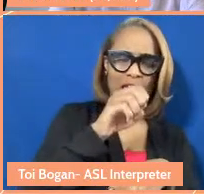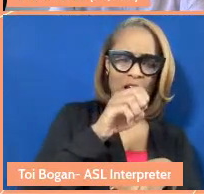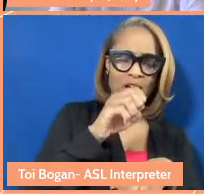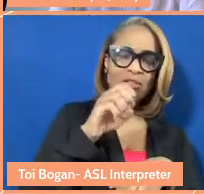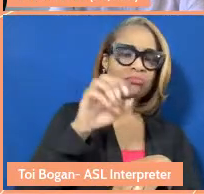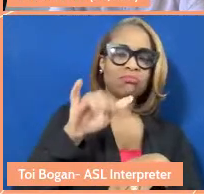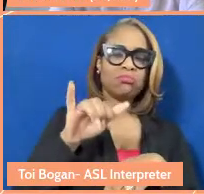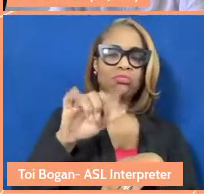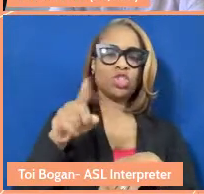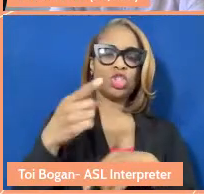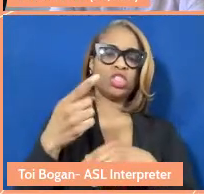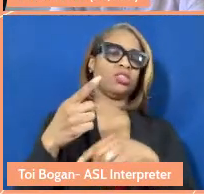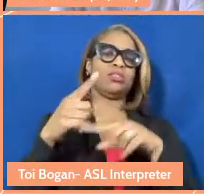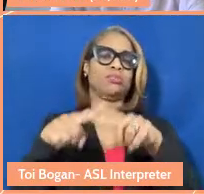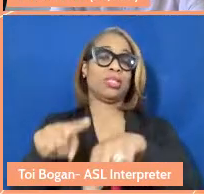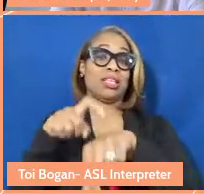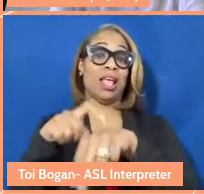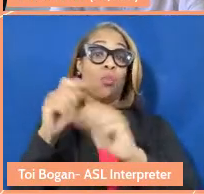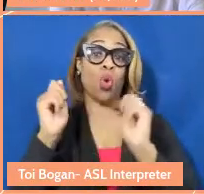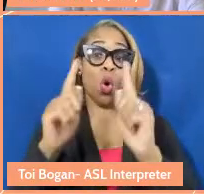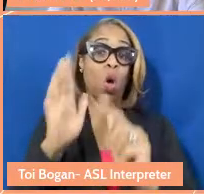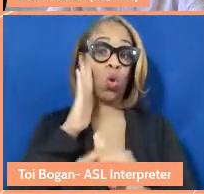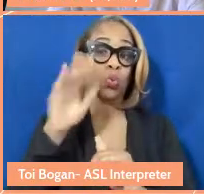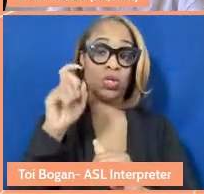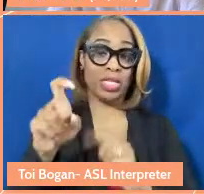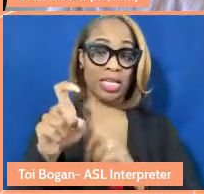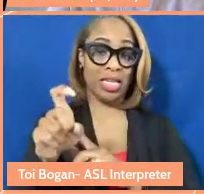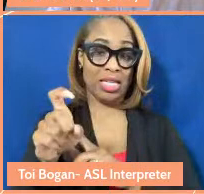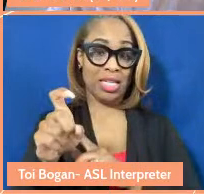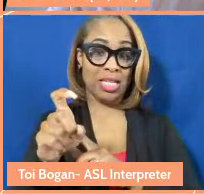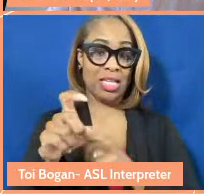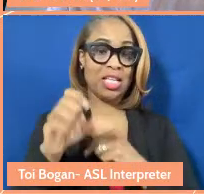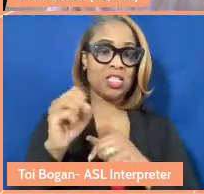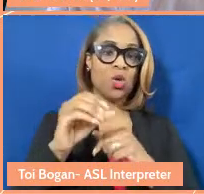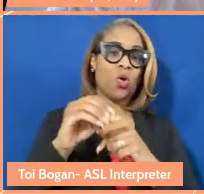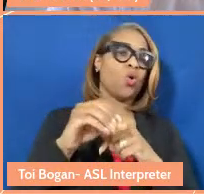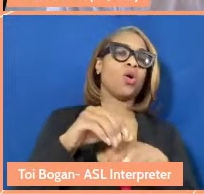to need it at some point. I think of the phrase ability is fleeting. And that's something that